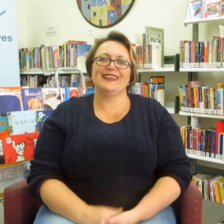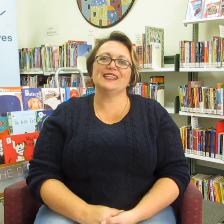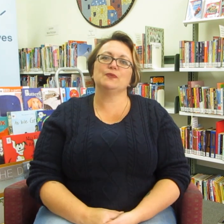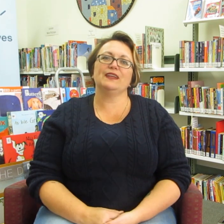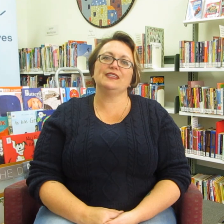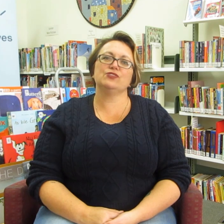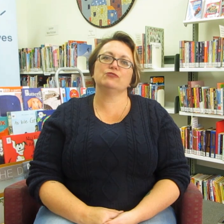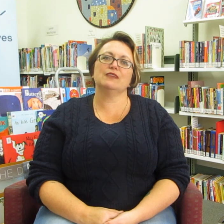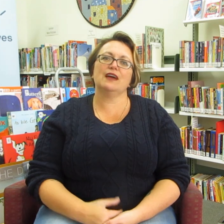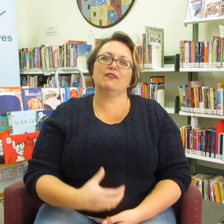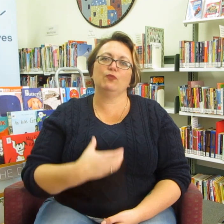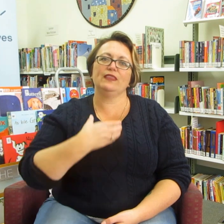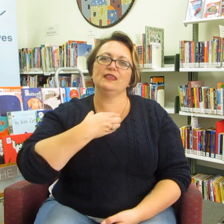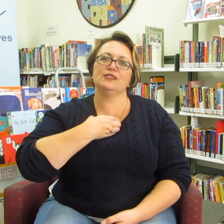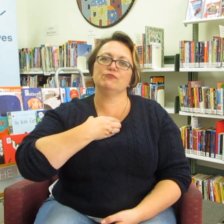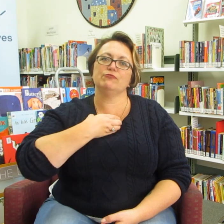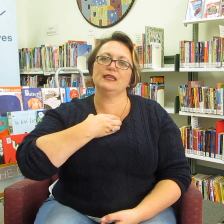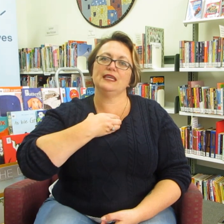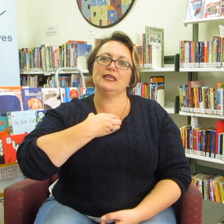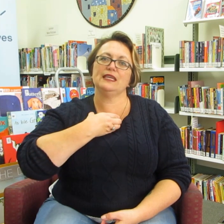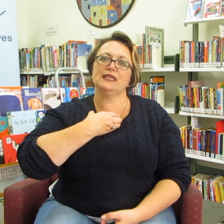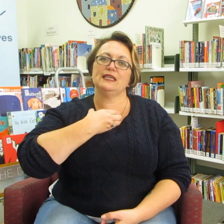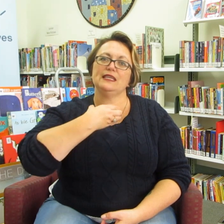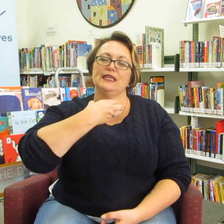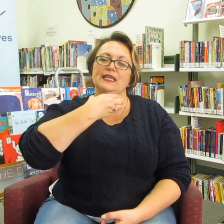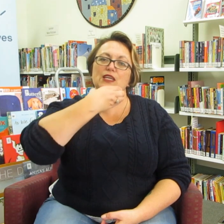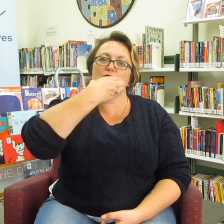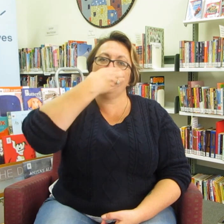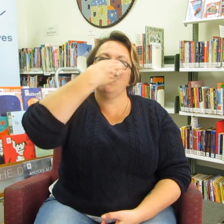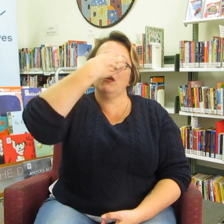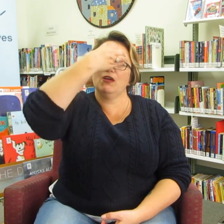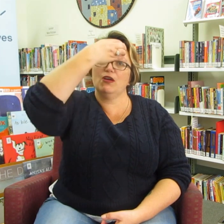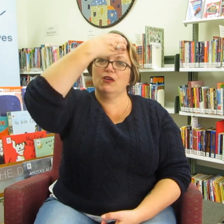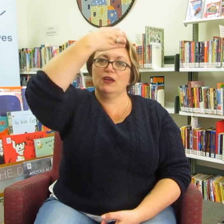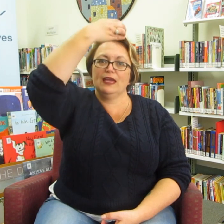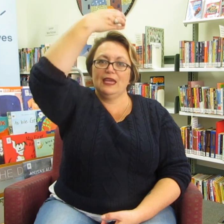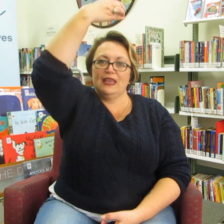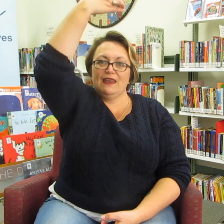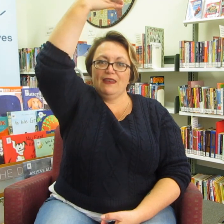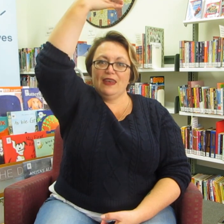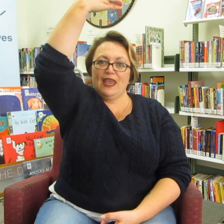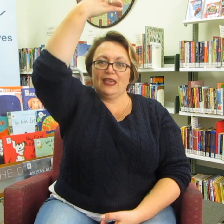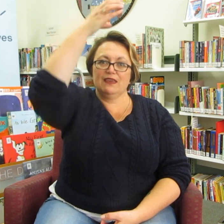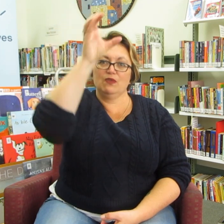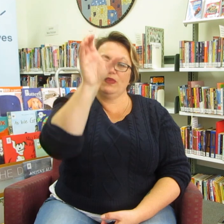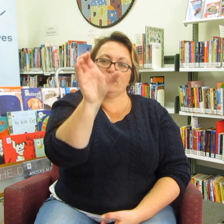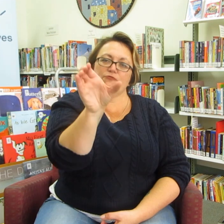The next one is GIRAFFE, with his realllllllllly loooooong neck.